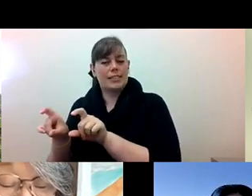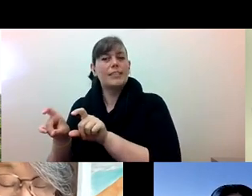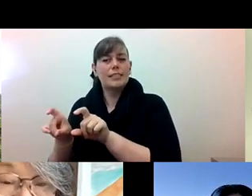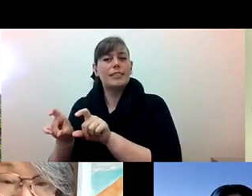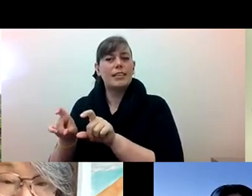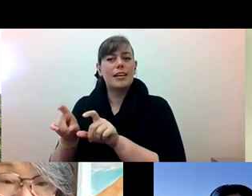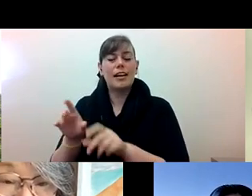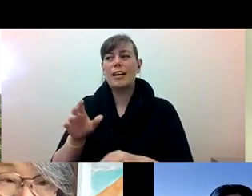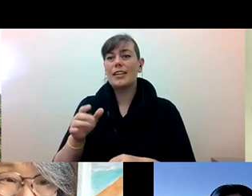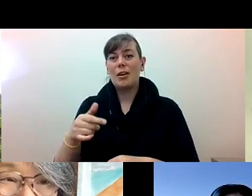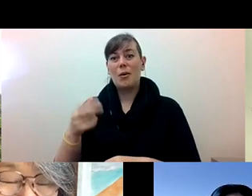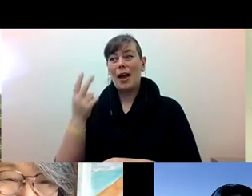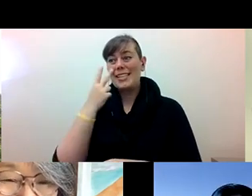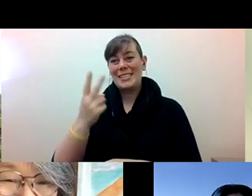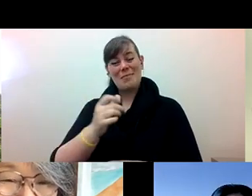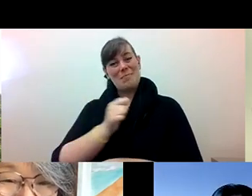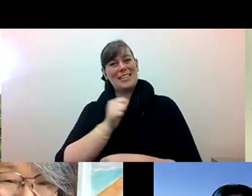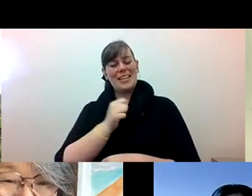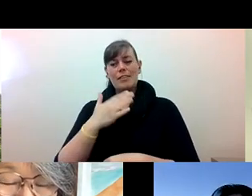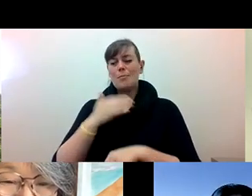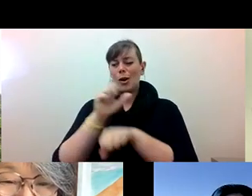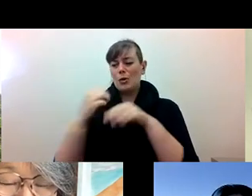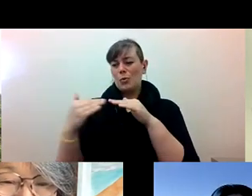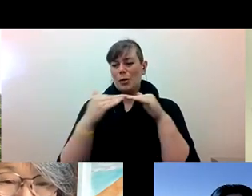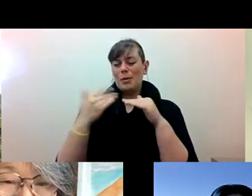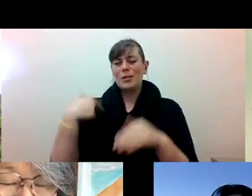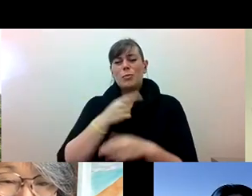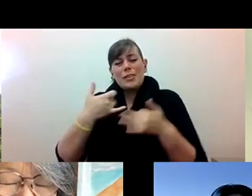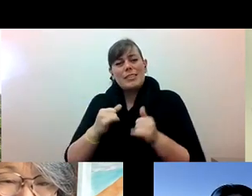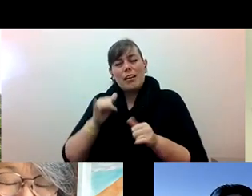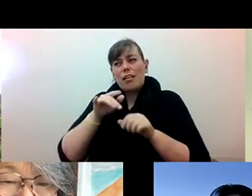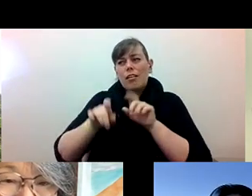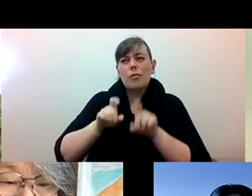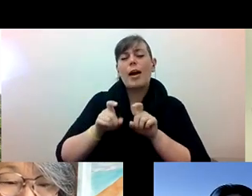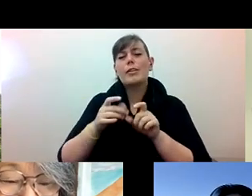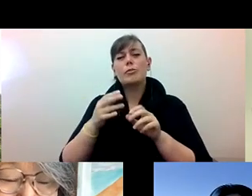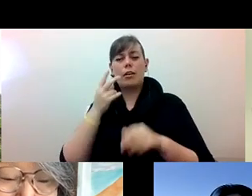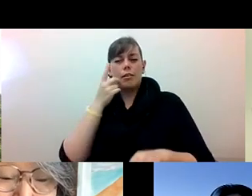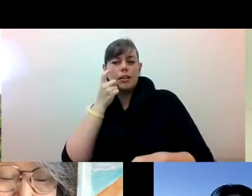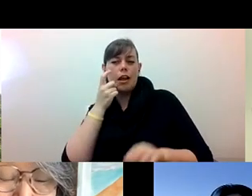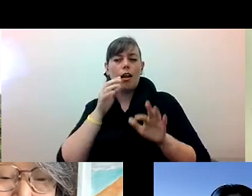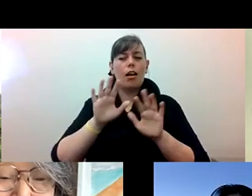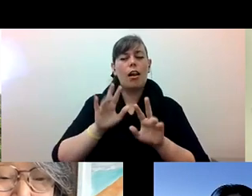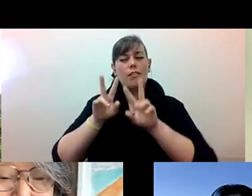Katherine Lee: myself and my colleagues questioning and testing. We're asking similar questions. We're... we're still trying to figure out